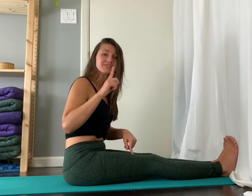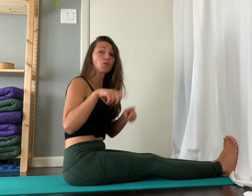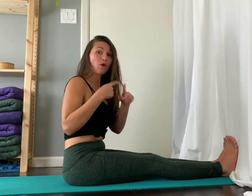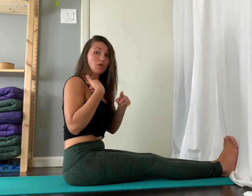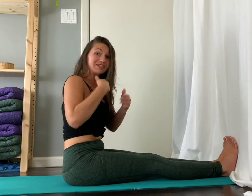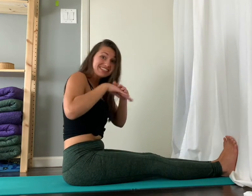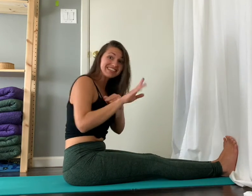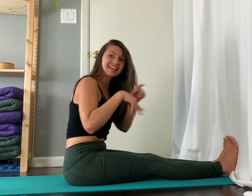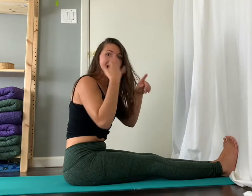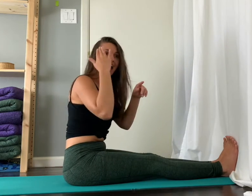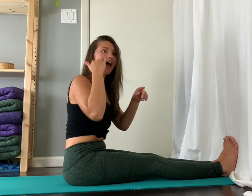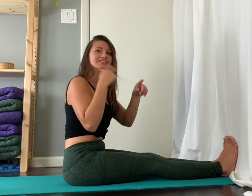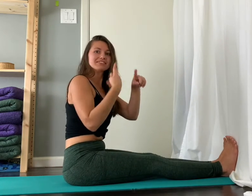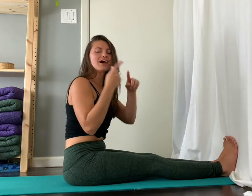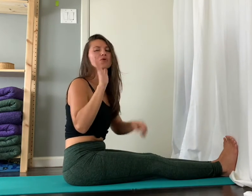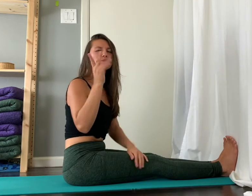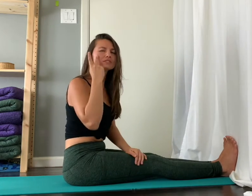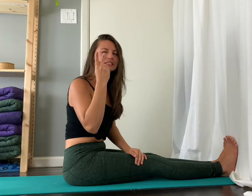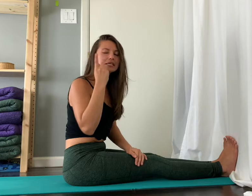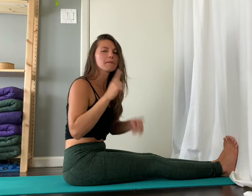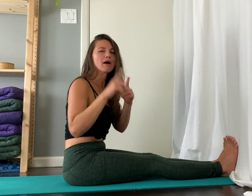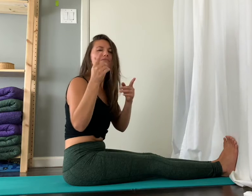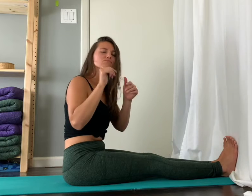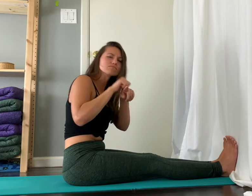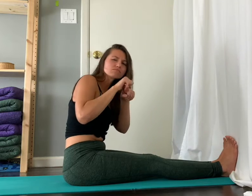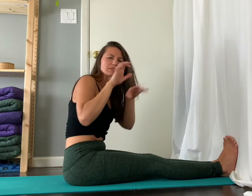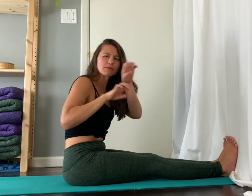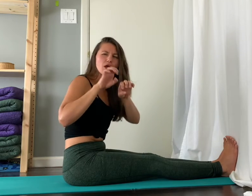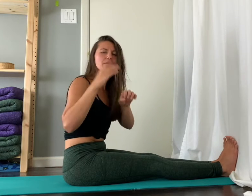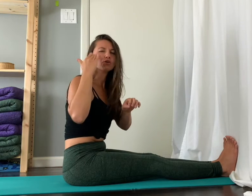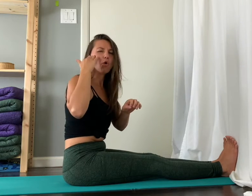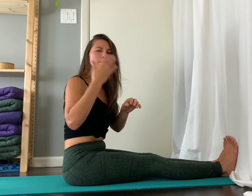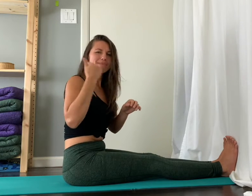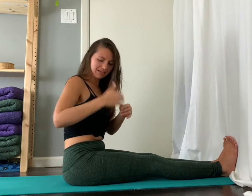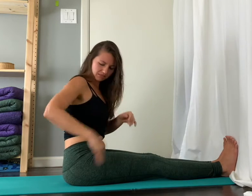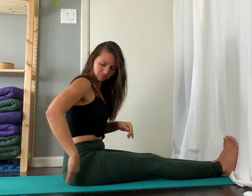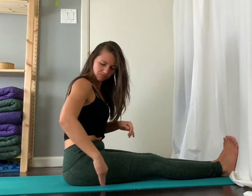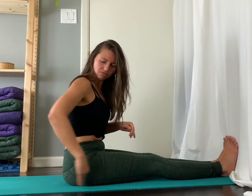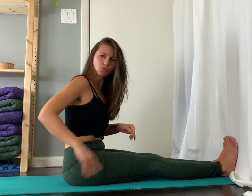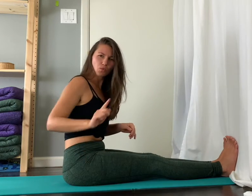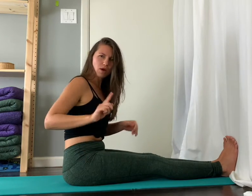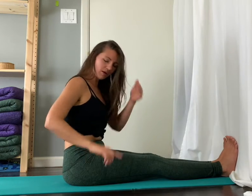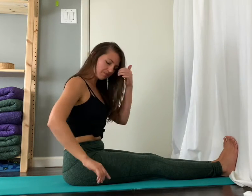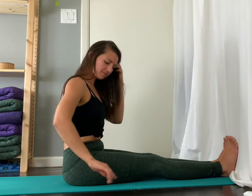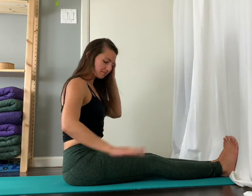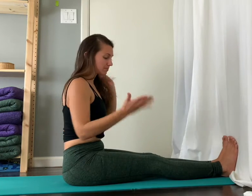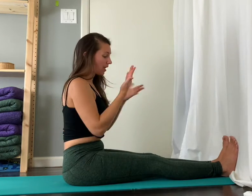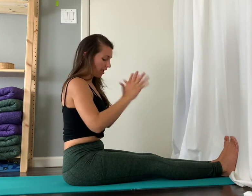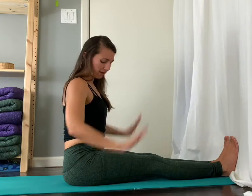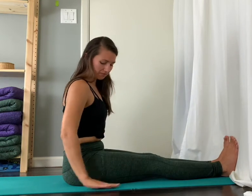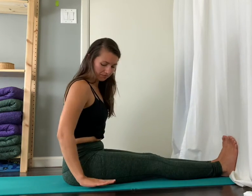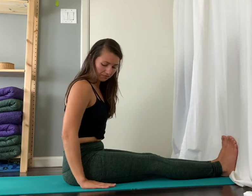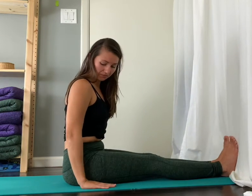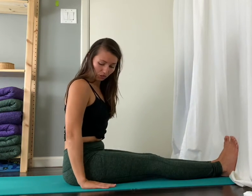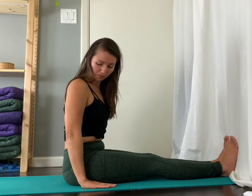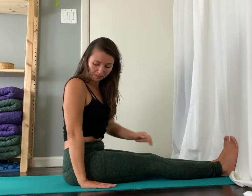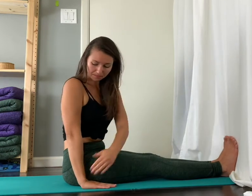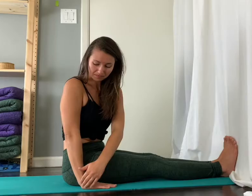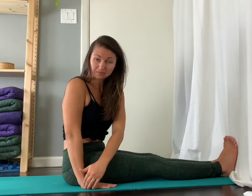When we get into the headstand, you'll see what I mean. You'll need to practice and experiment to know your spot. Place your hands down by your sides.